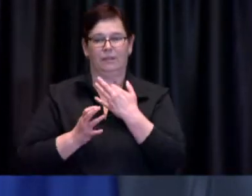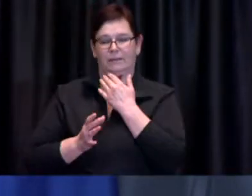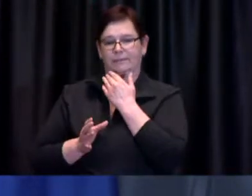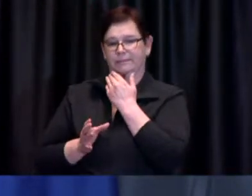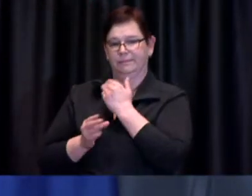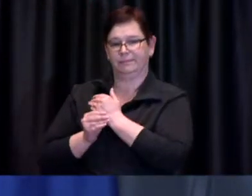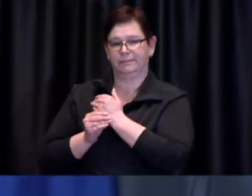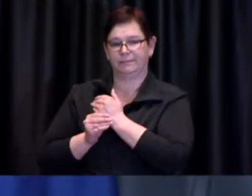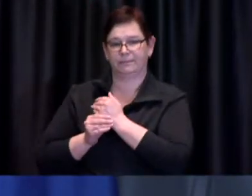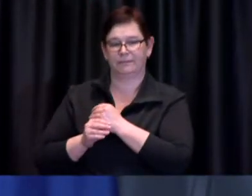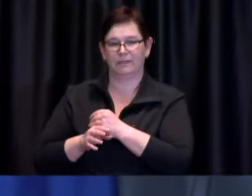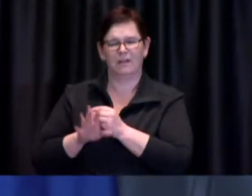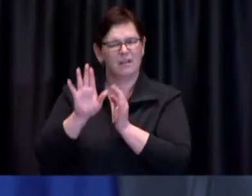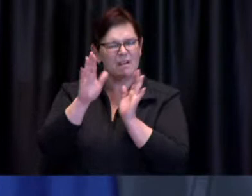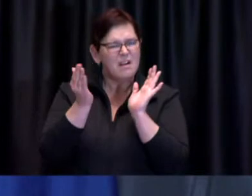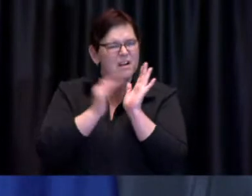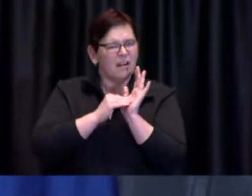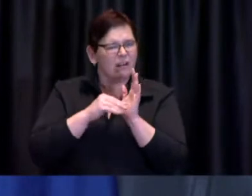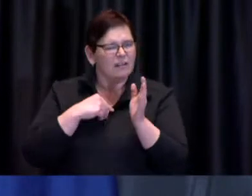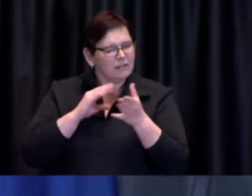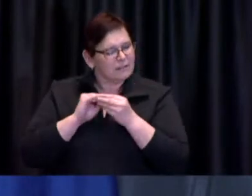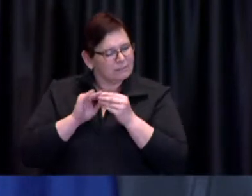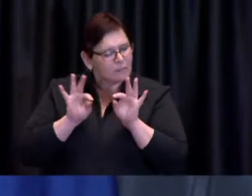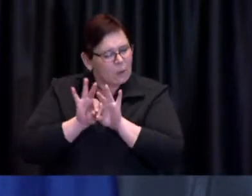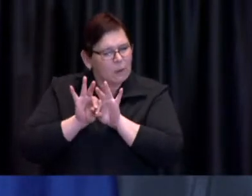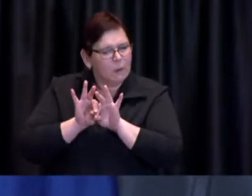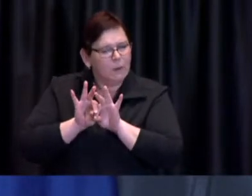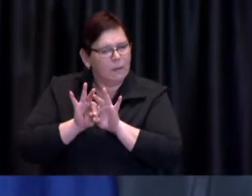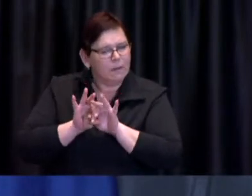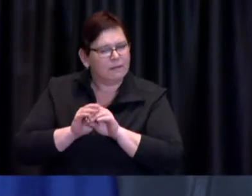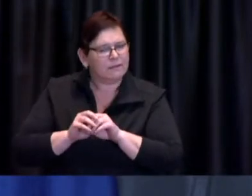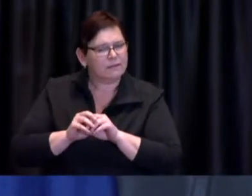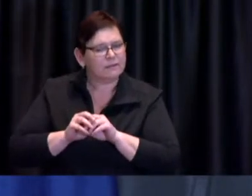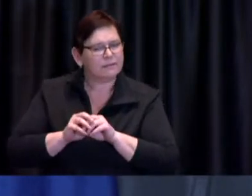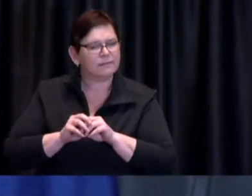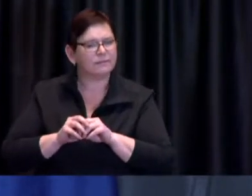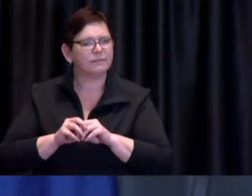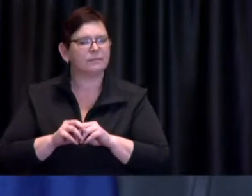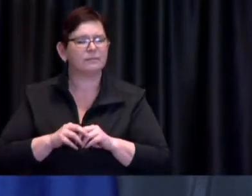what the Greater Toronto and Hamilton area mayor has talked about this afternoon you know I envisage one of these